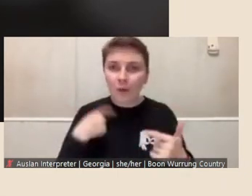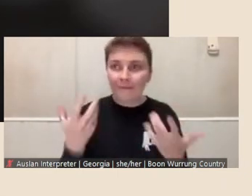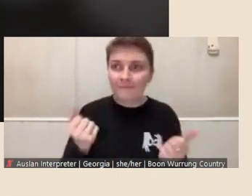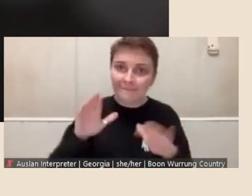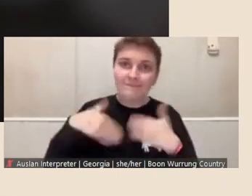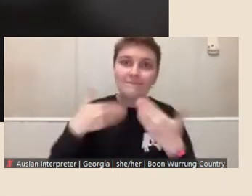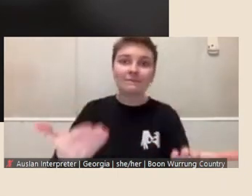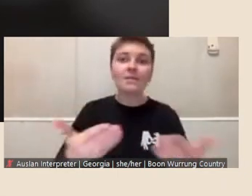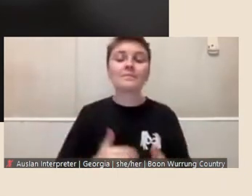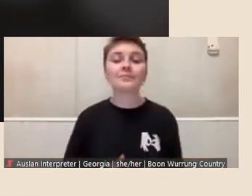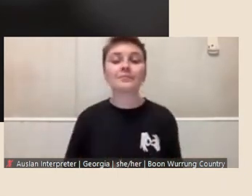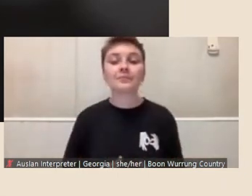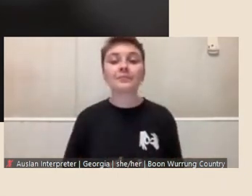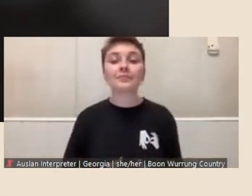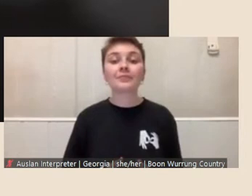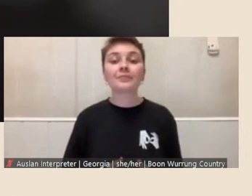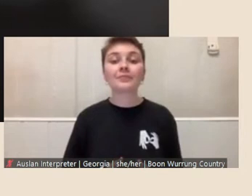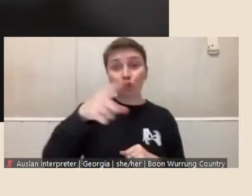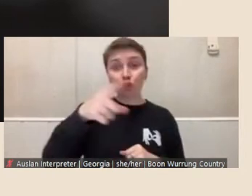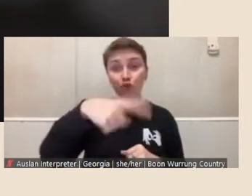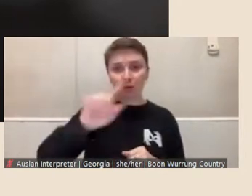And for those of you who may not know, Tate Adams,